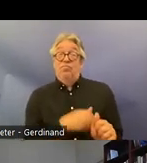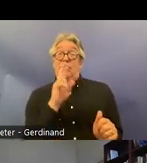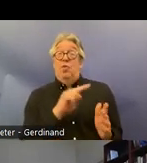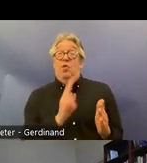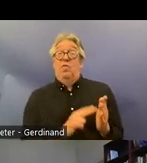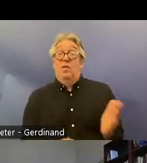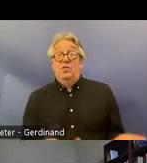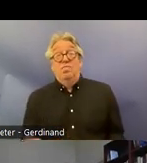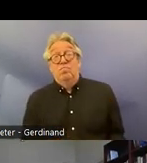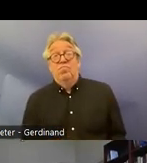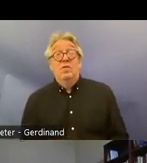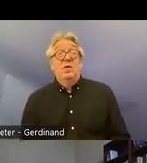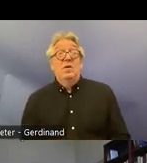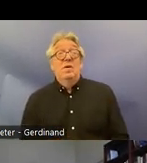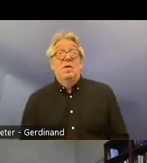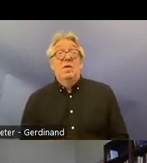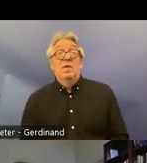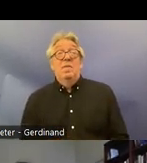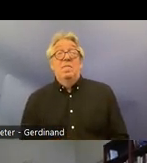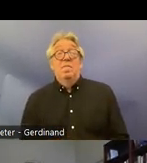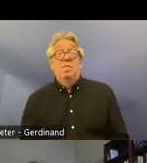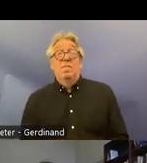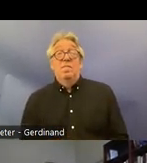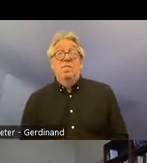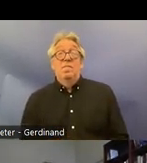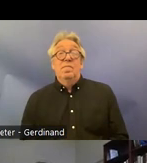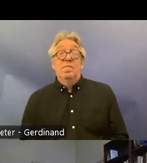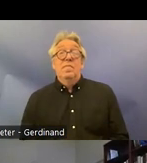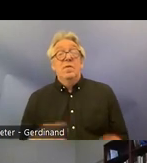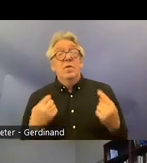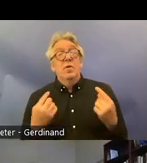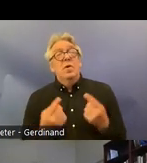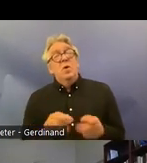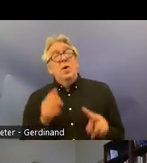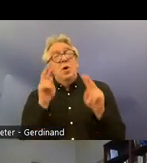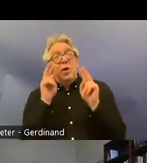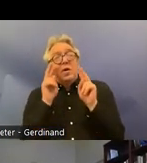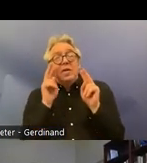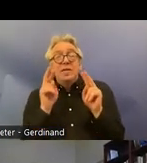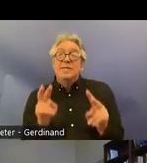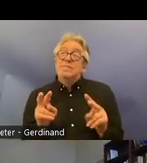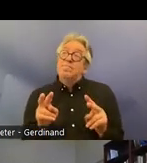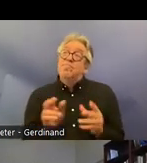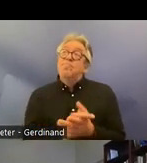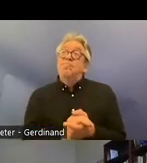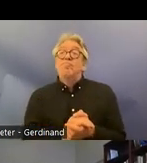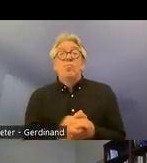convention um and we find that remaining controversies and difficulties